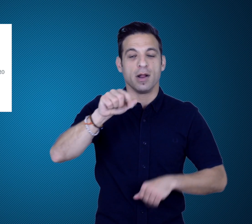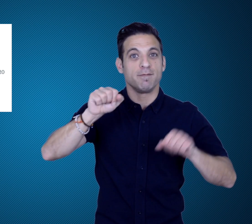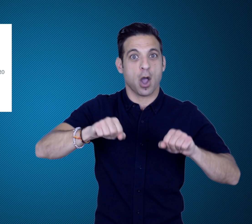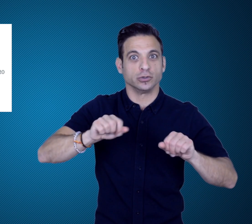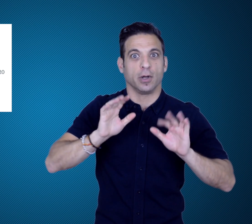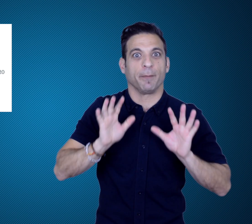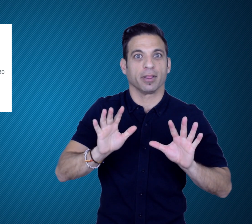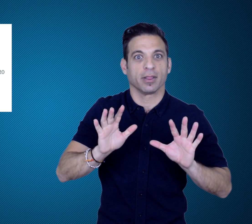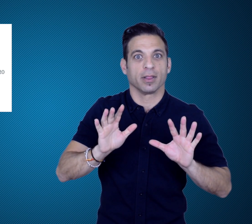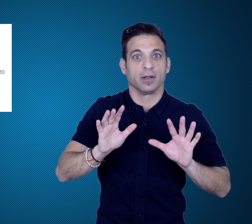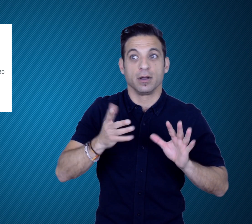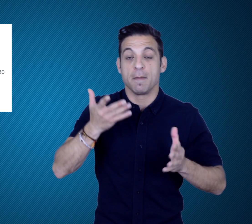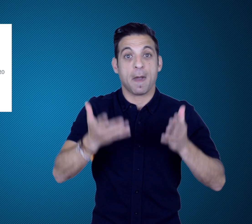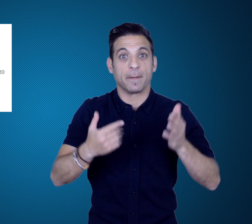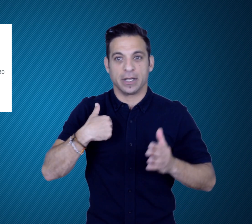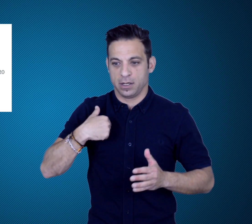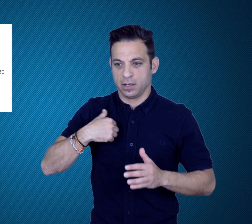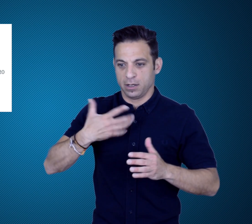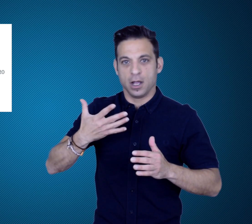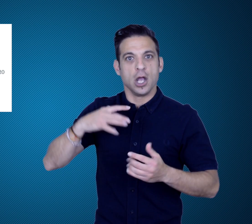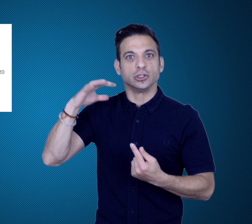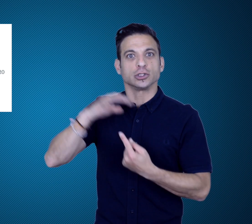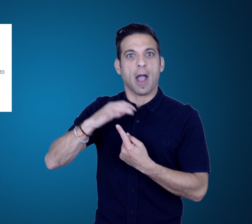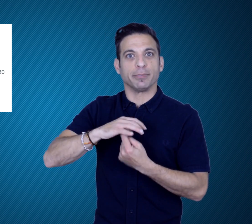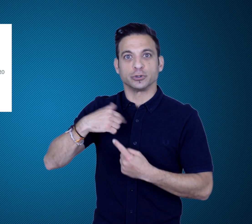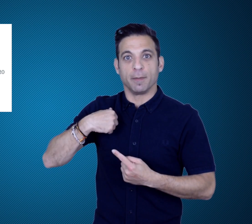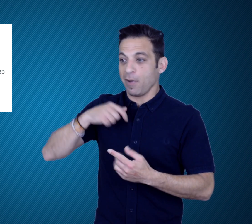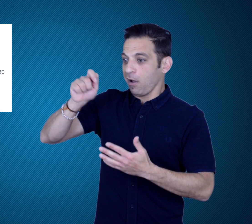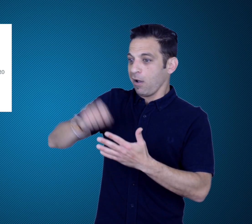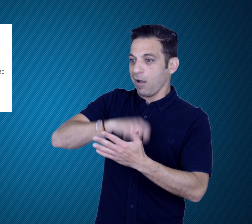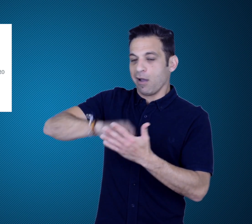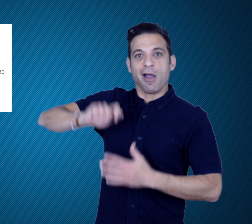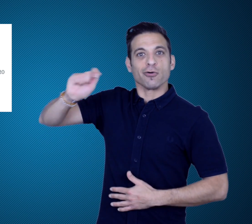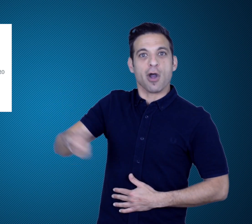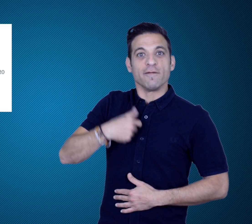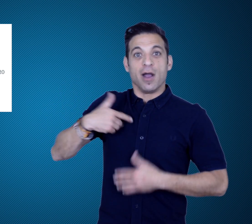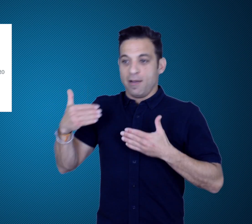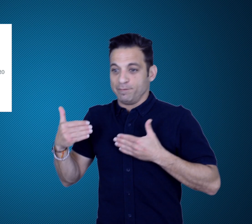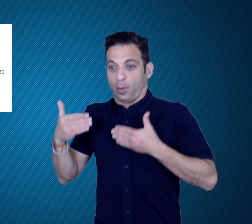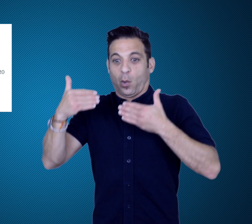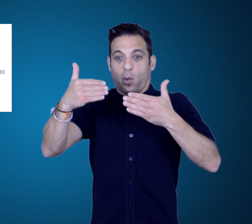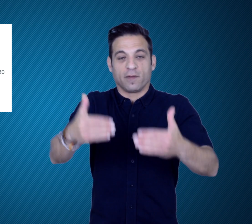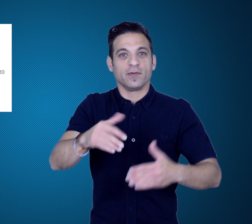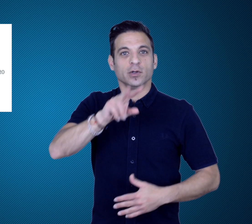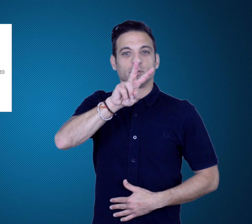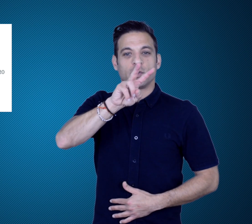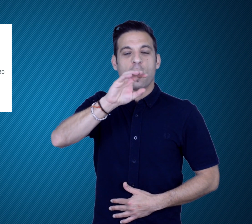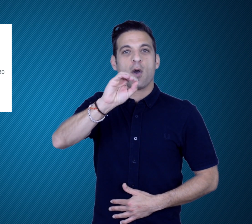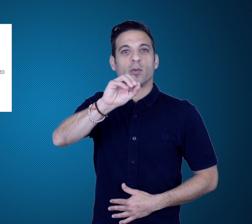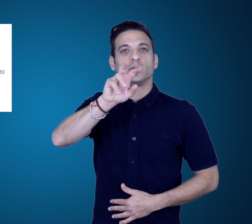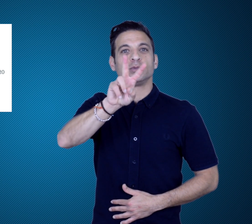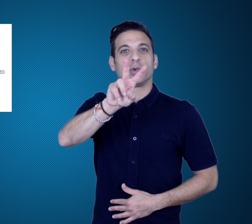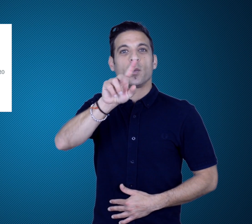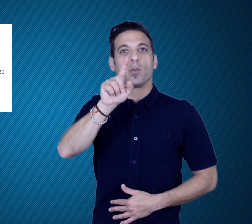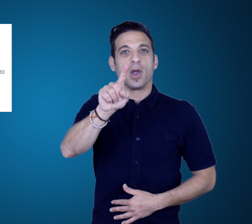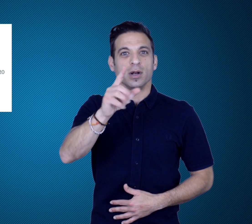was moved to 2021, it would mean two World Deaf Golf Championships